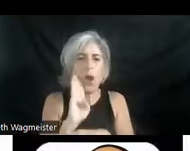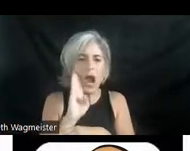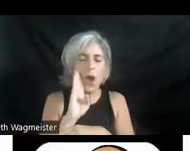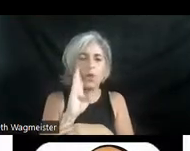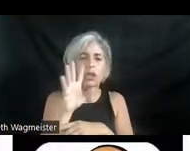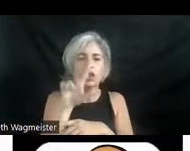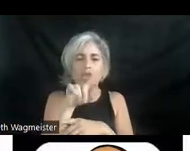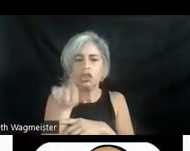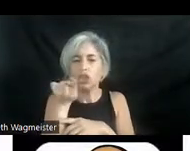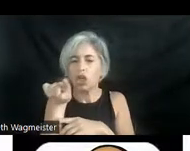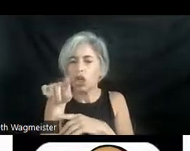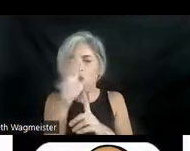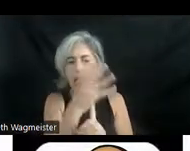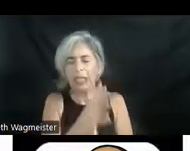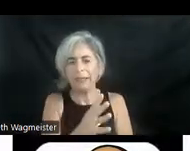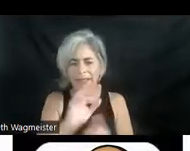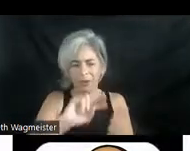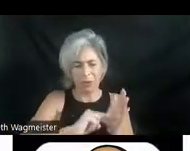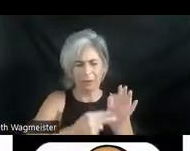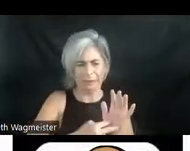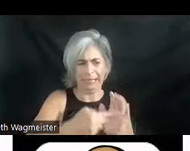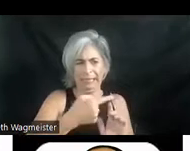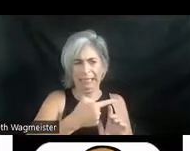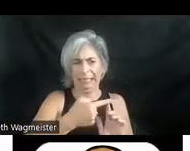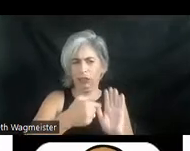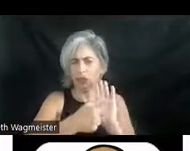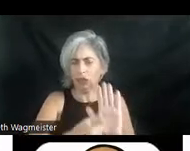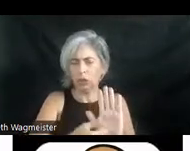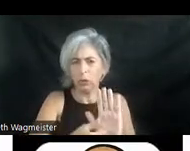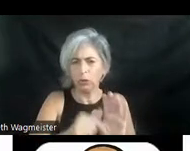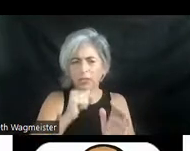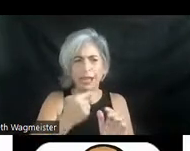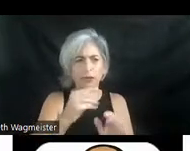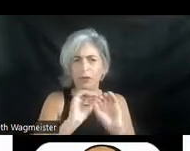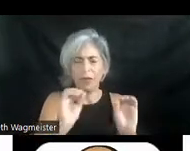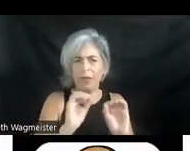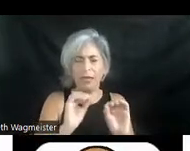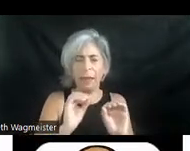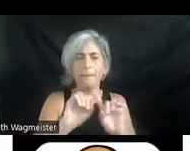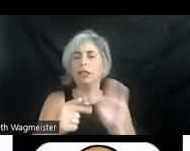curled leaves, what does that show you? It doesn't tell you it's autumn. It shows you